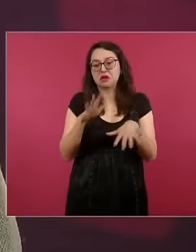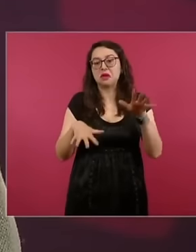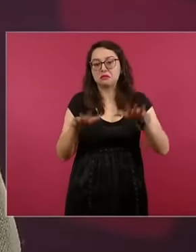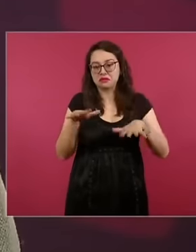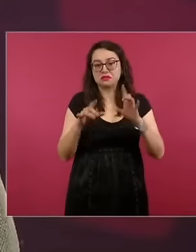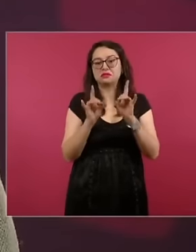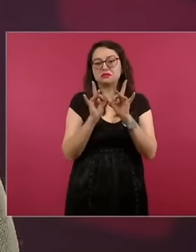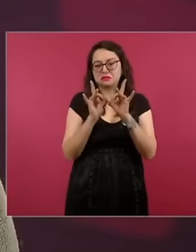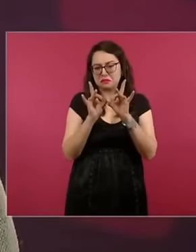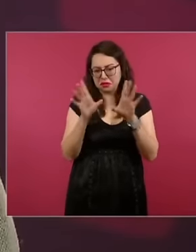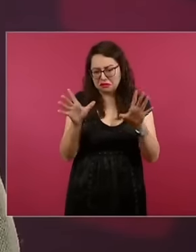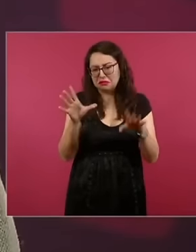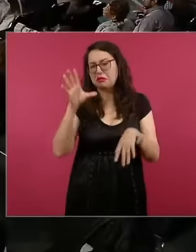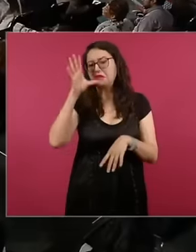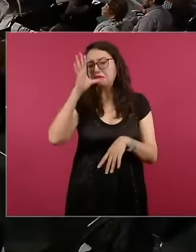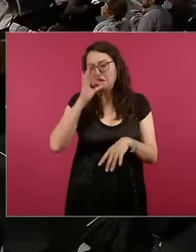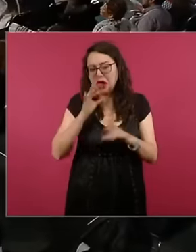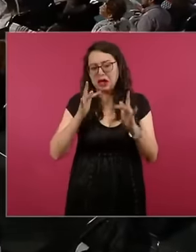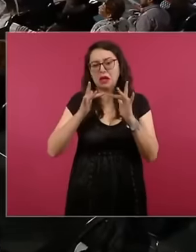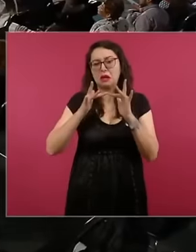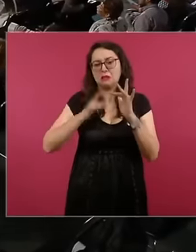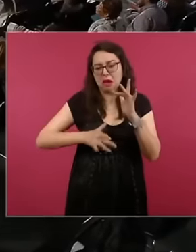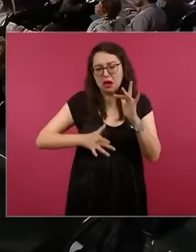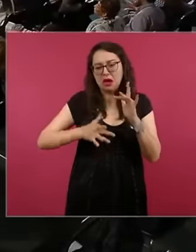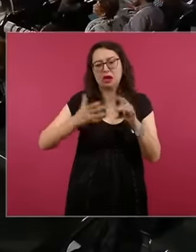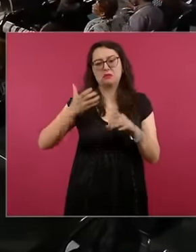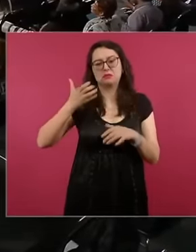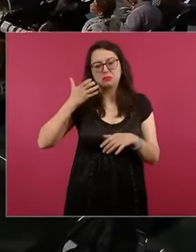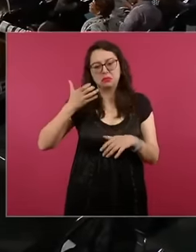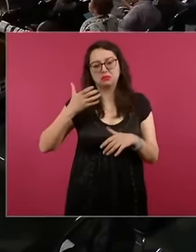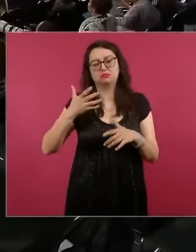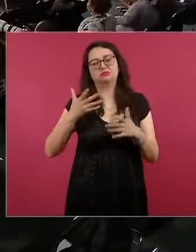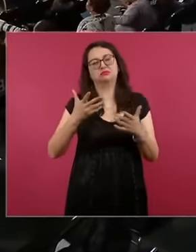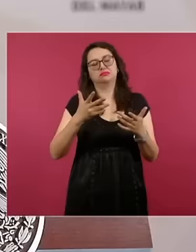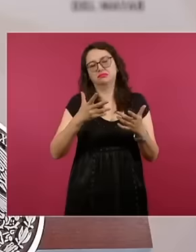in telecommunications, that is, particles that come from the sun impact the